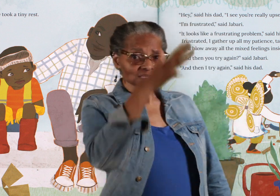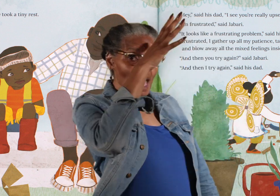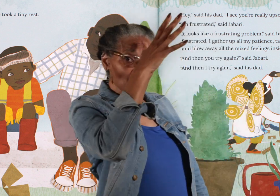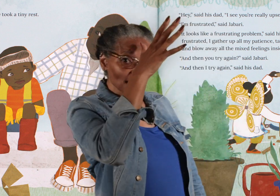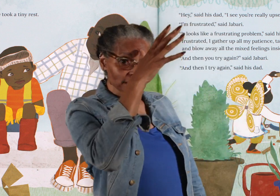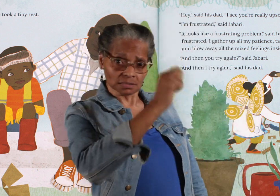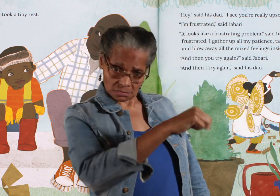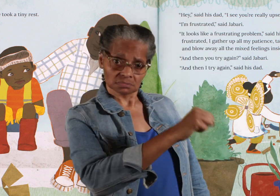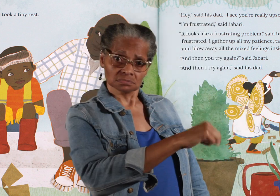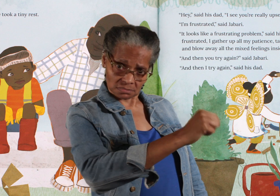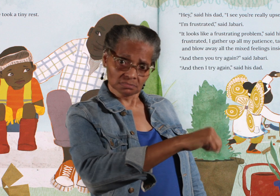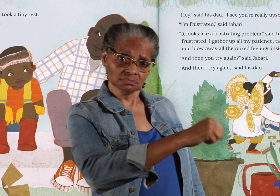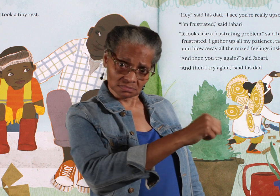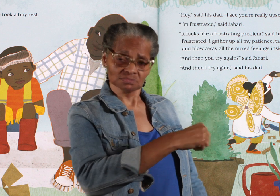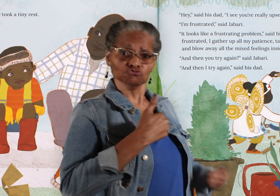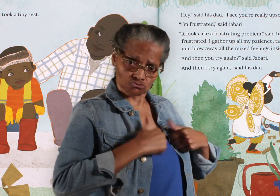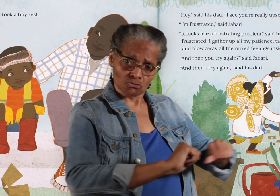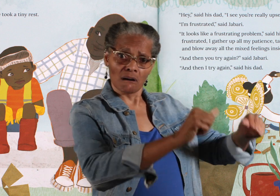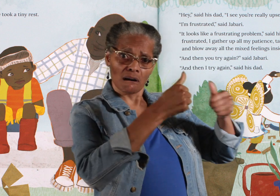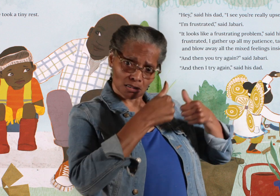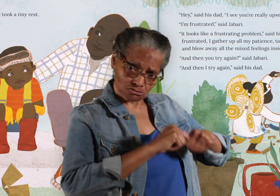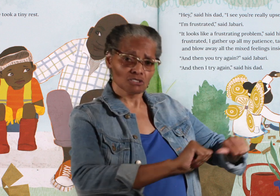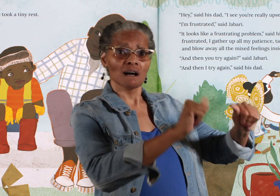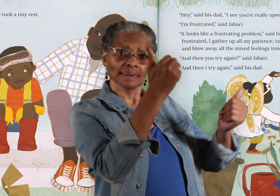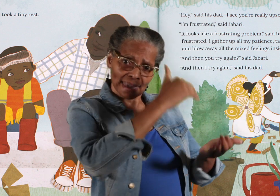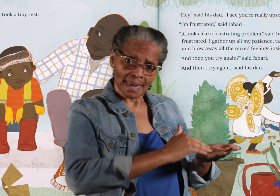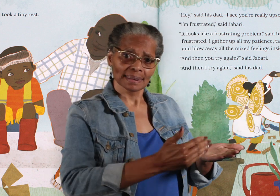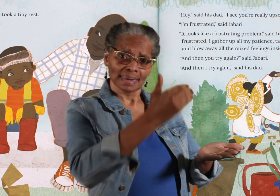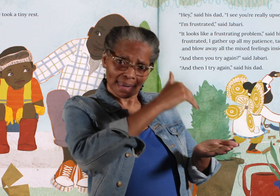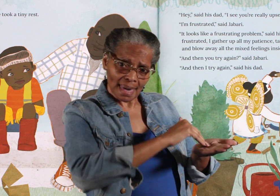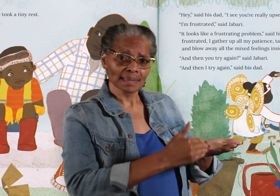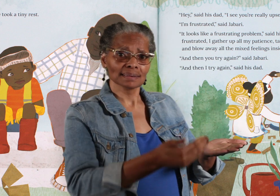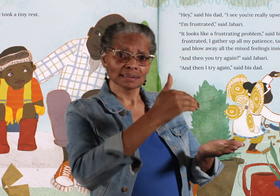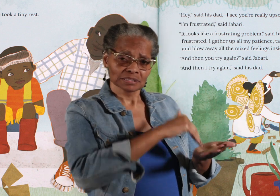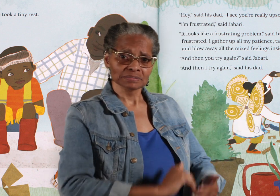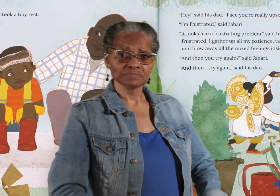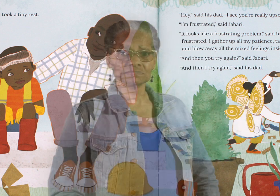"And then i try again," said his dad.